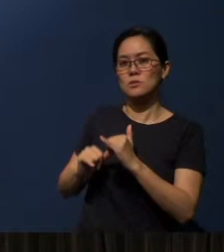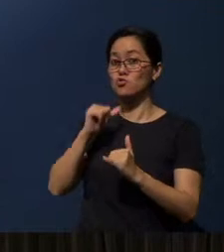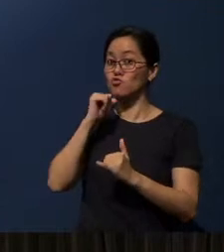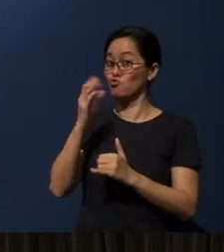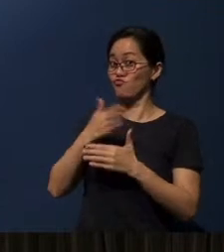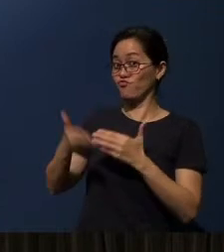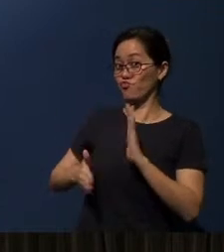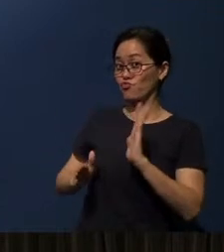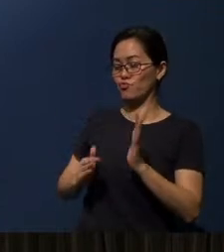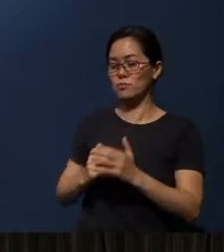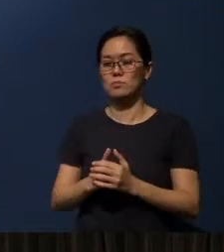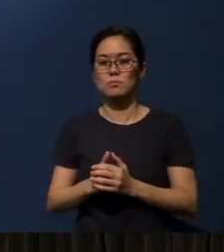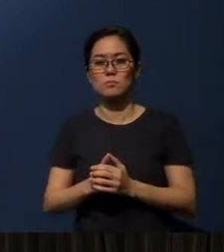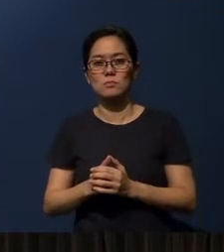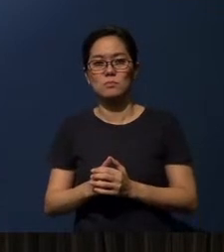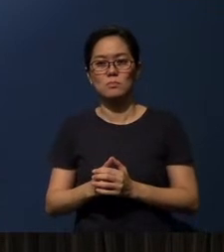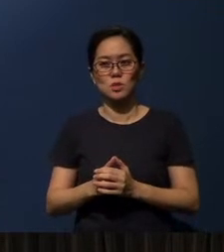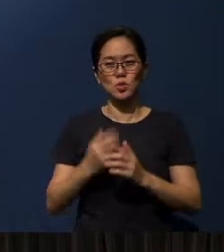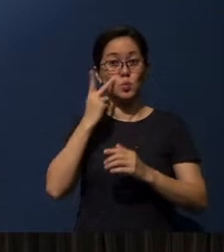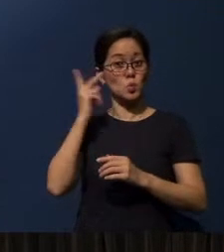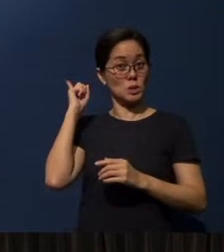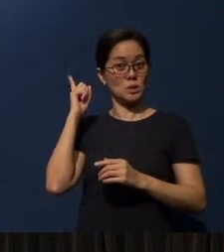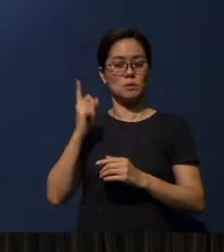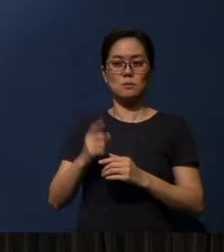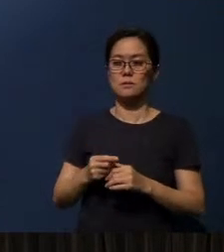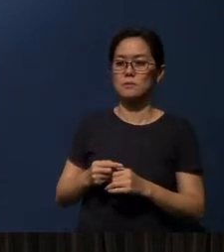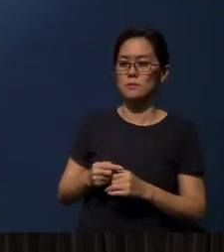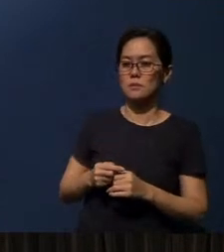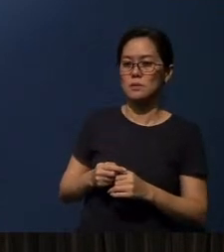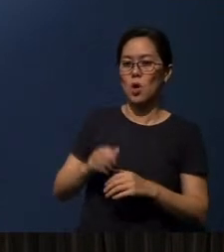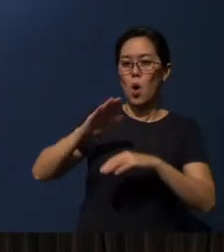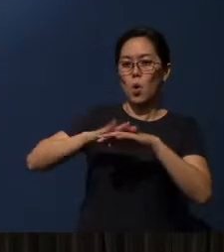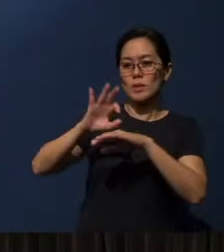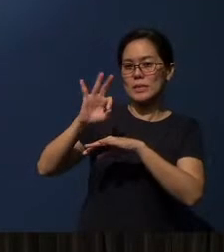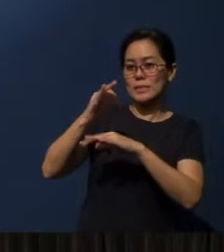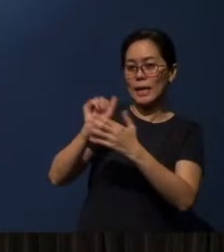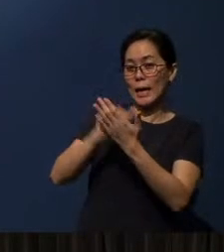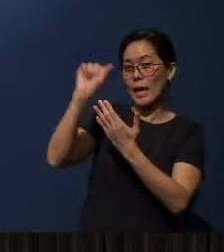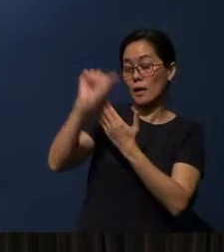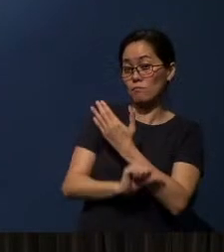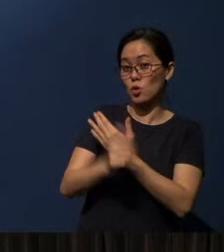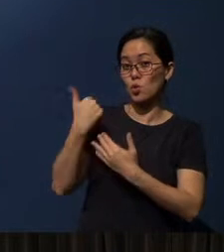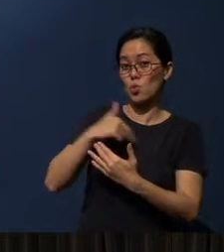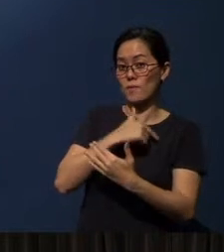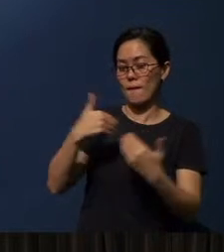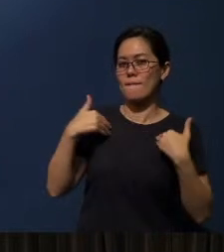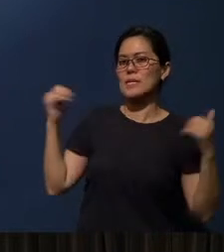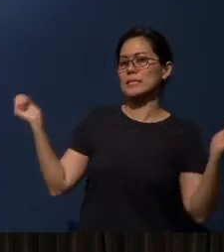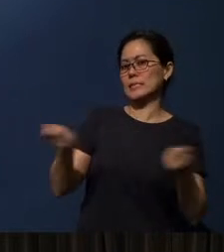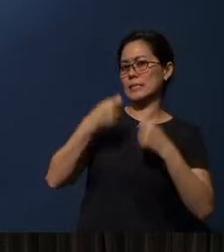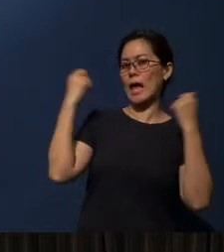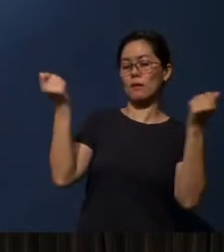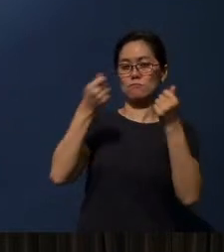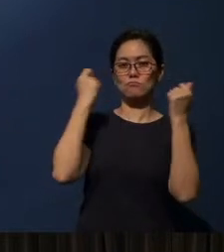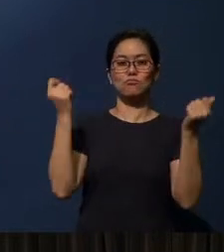Okay? By the way, you see at the end of it, on the ninth of April, we have a celebration on the Prayer and Praise (session).